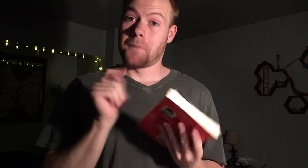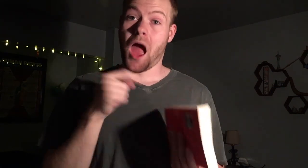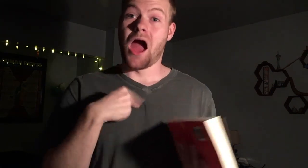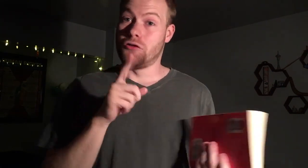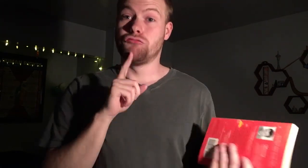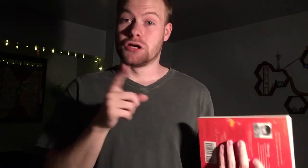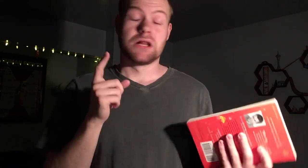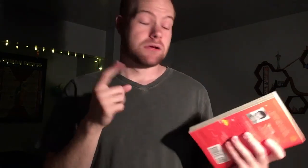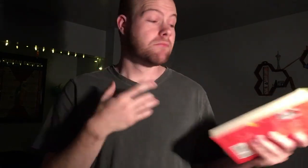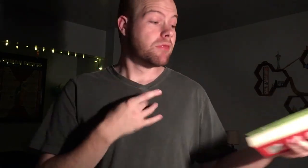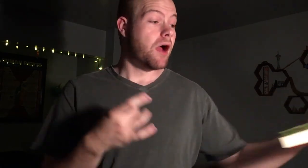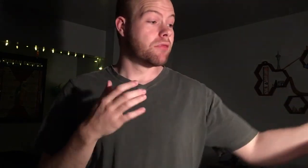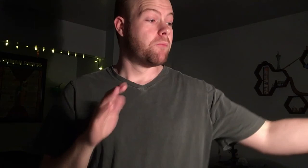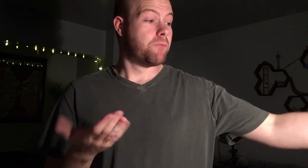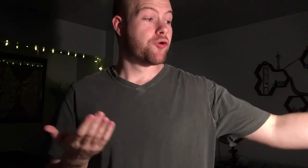But I really liked the book.